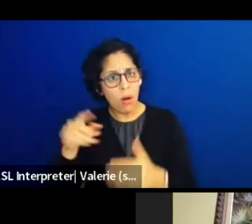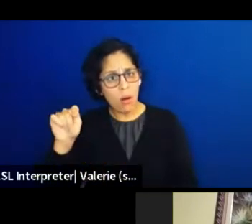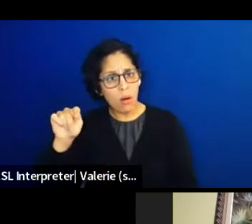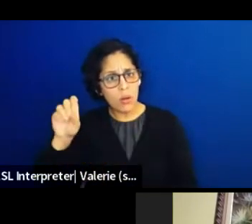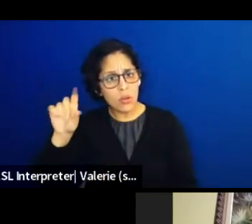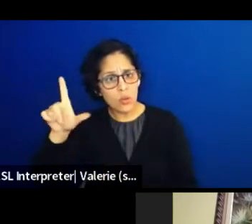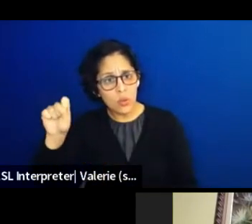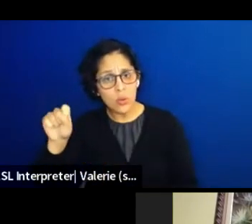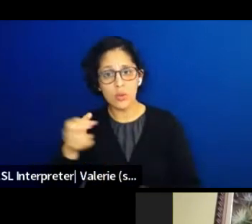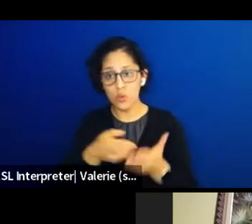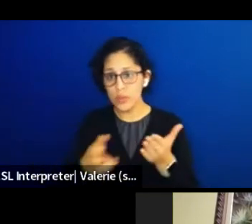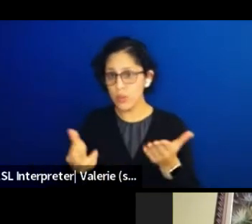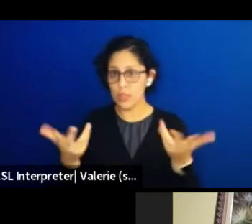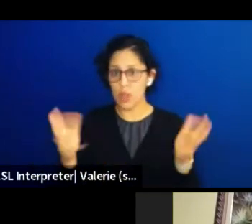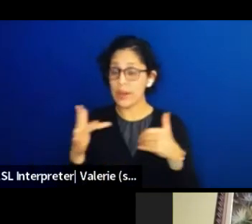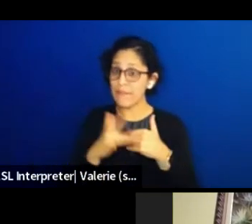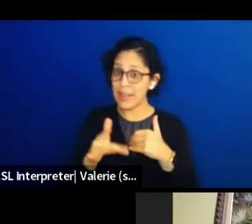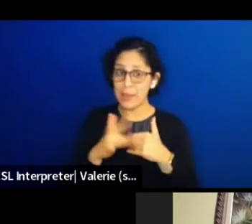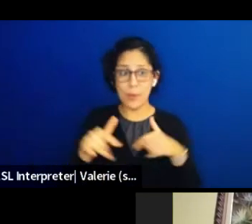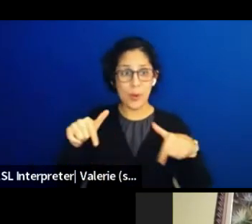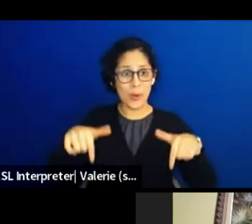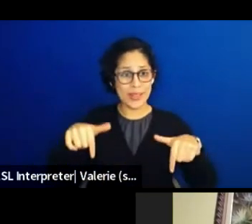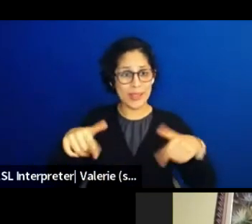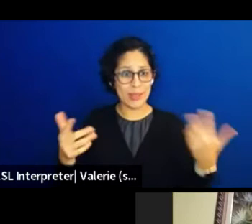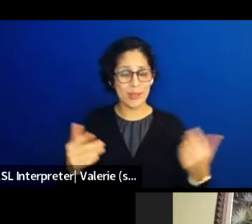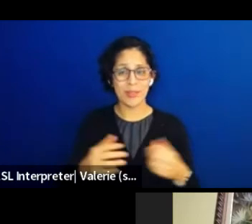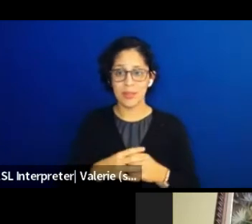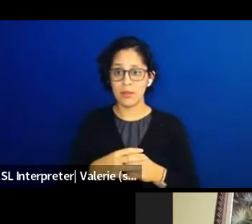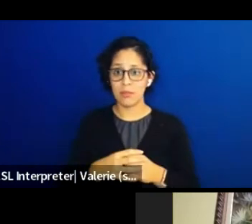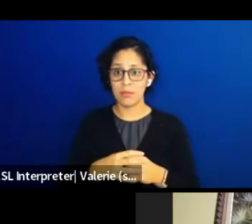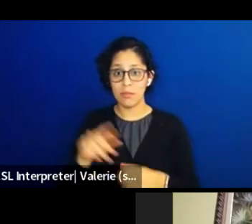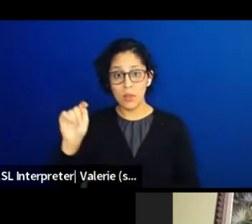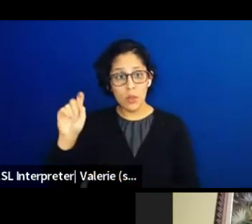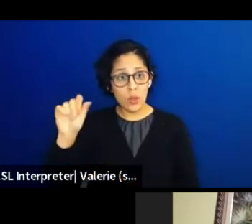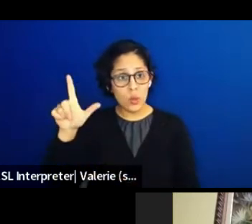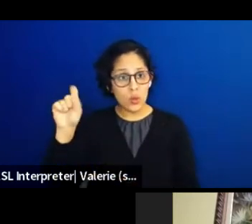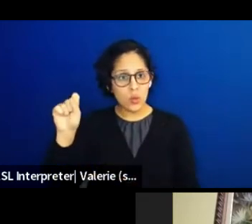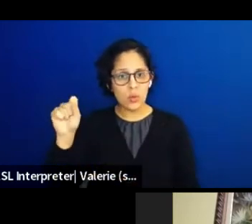In fact, let's bend these tools that are available to us.